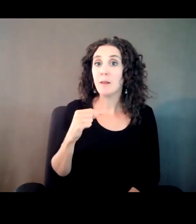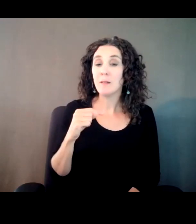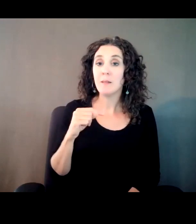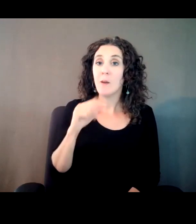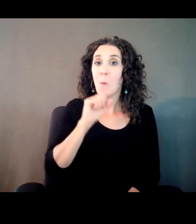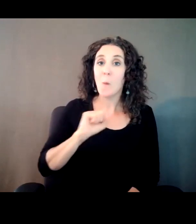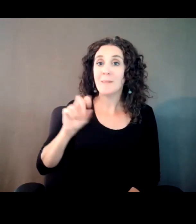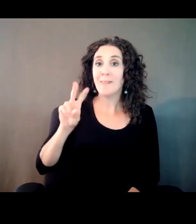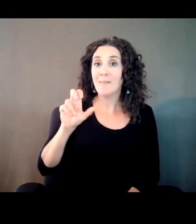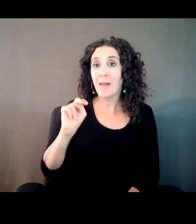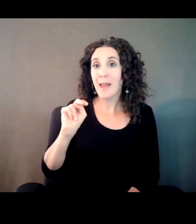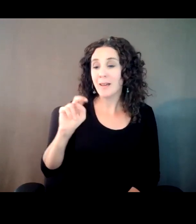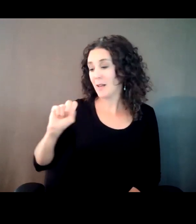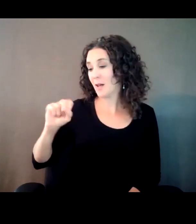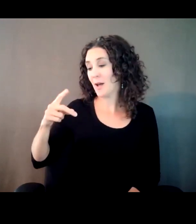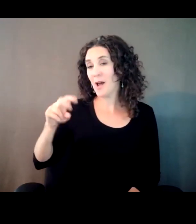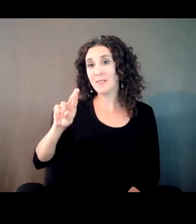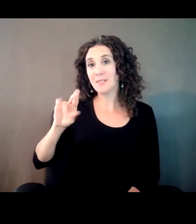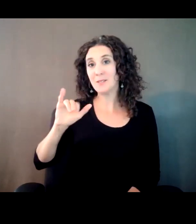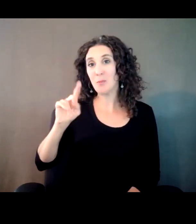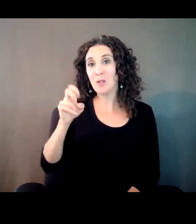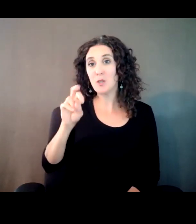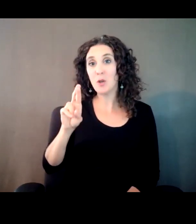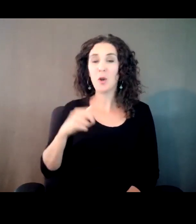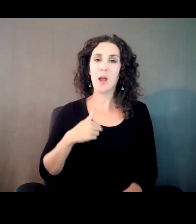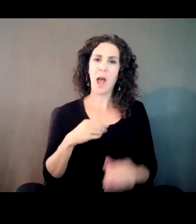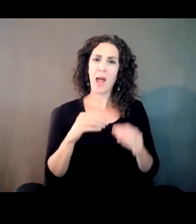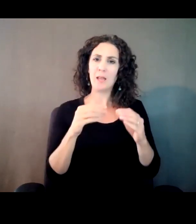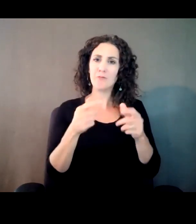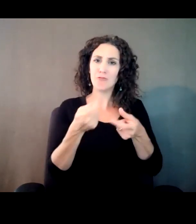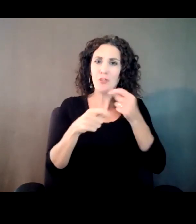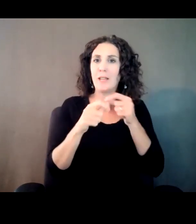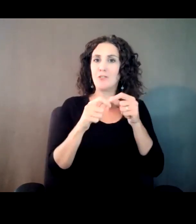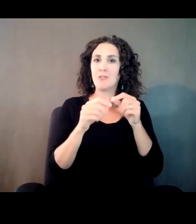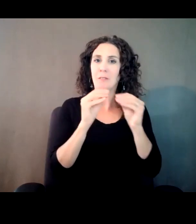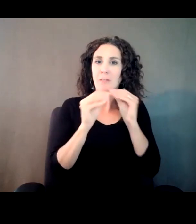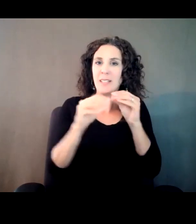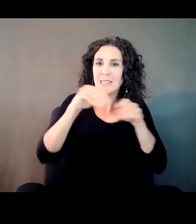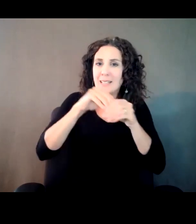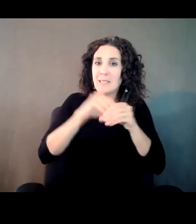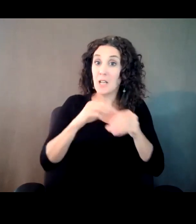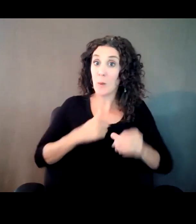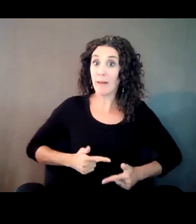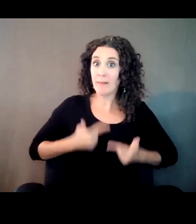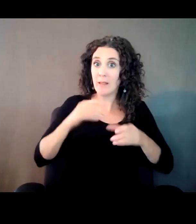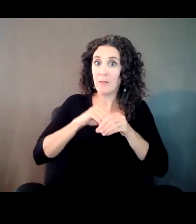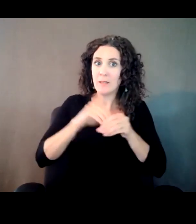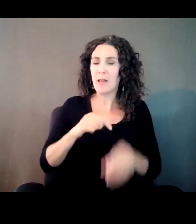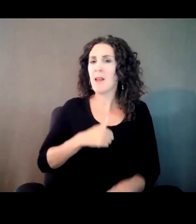And I redid the interior so I could live out of it. I got a big old white 88 key piano,